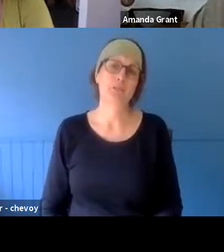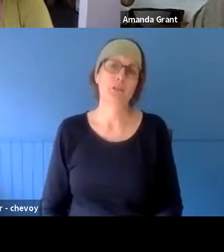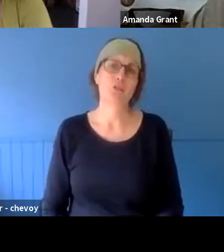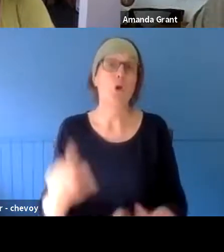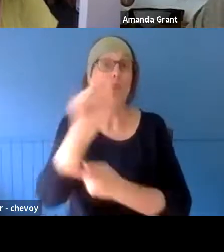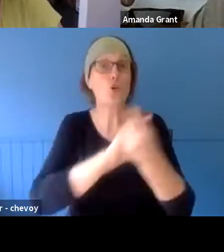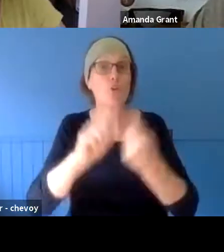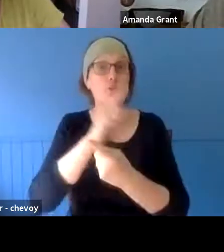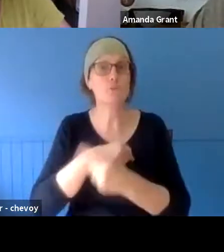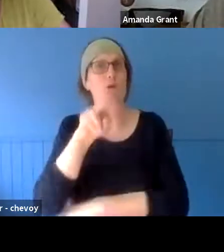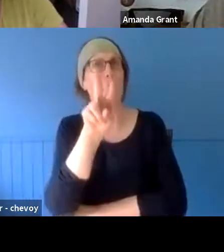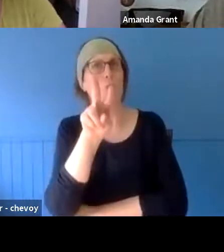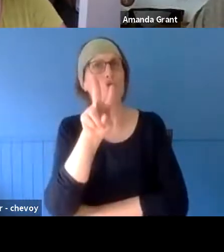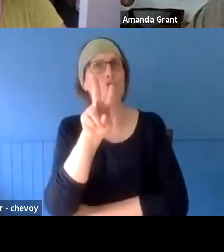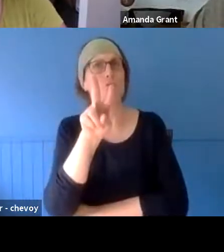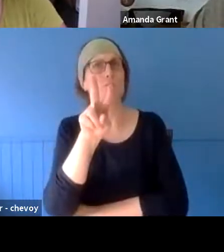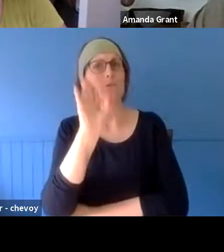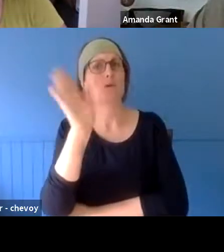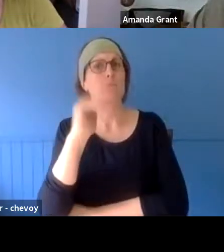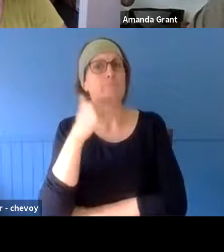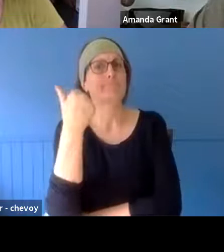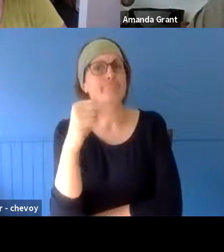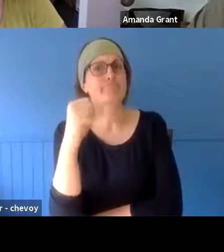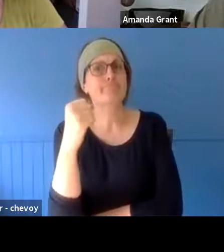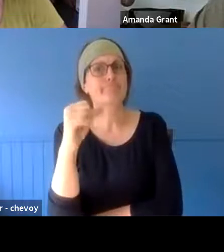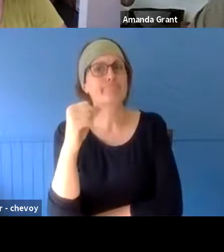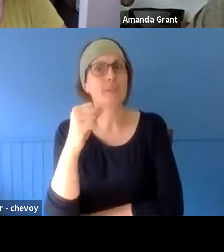conferences are so good, aren't they? In the sense of what's coming